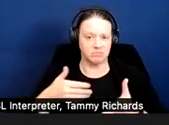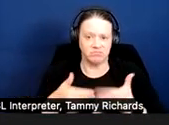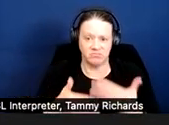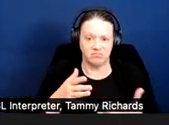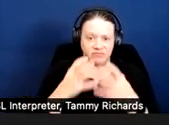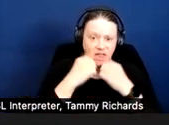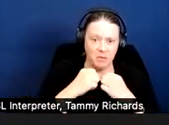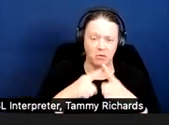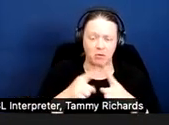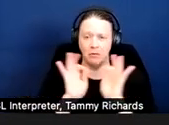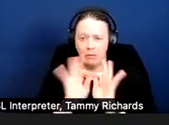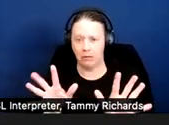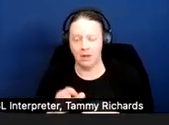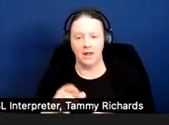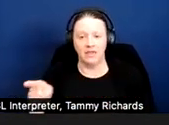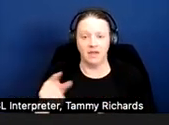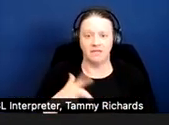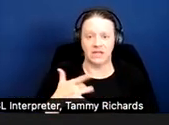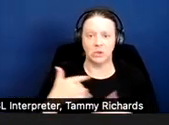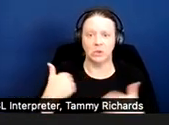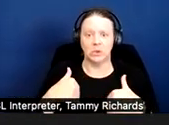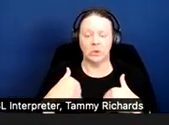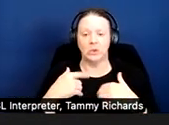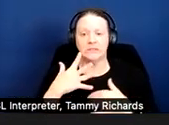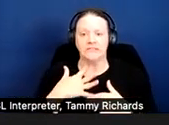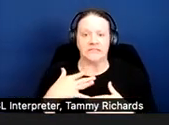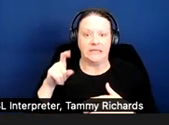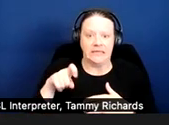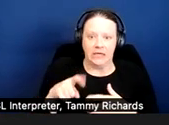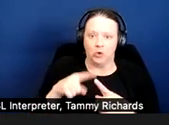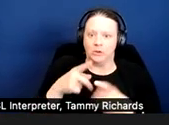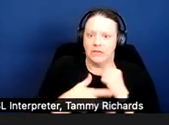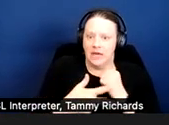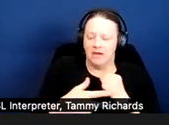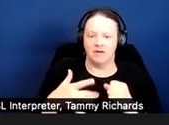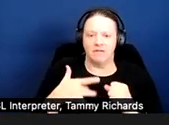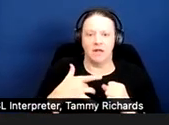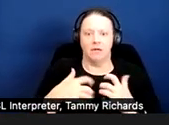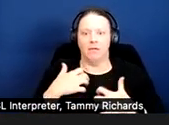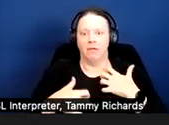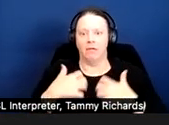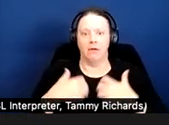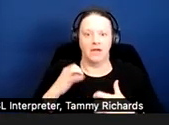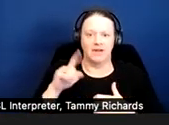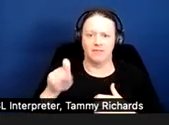items and a distress associated with discarding them.